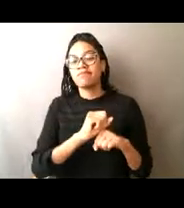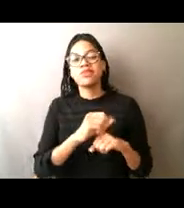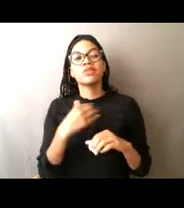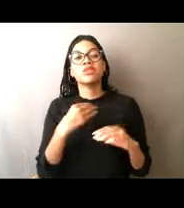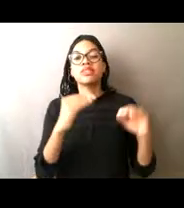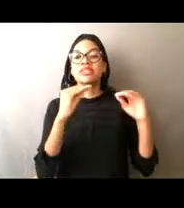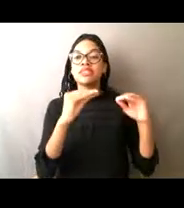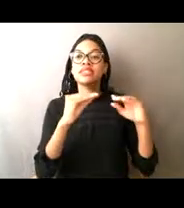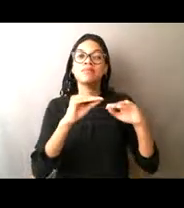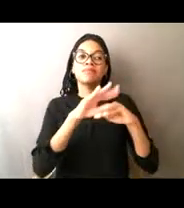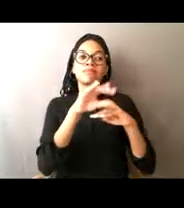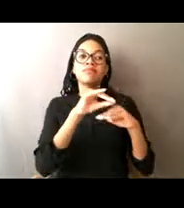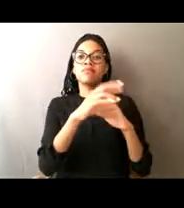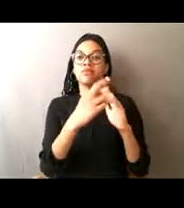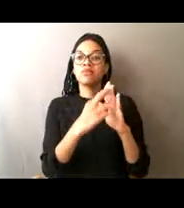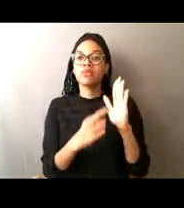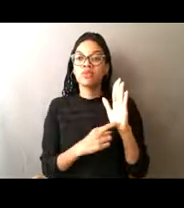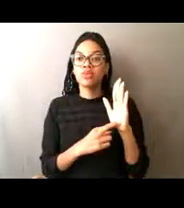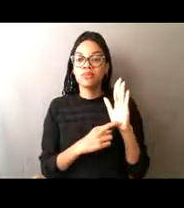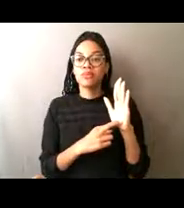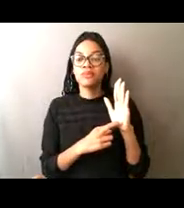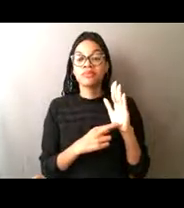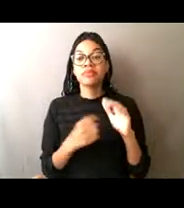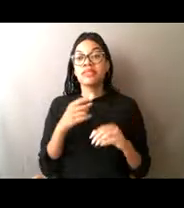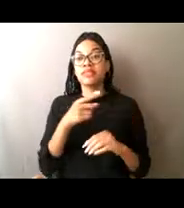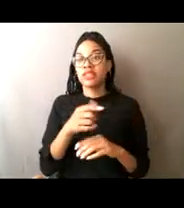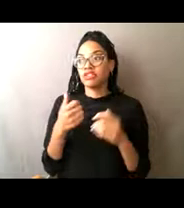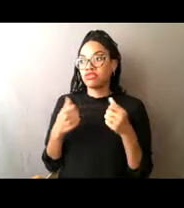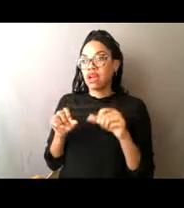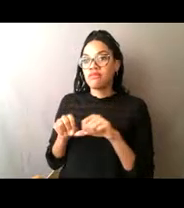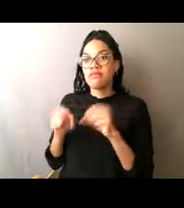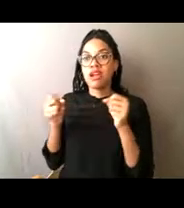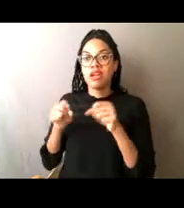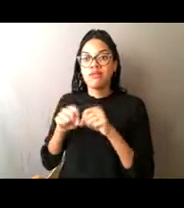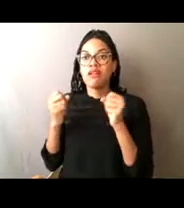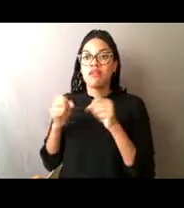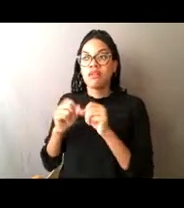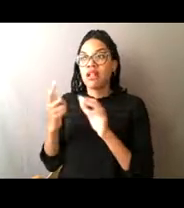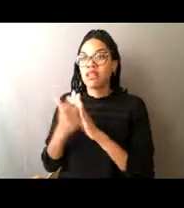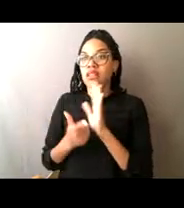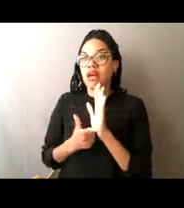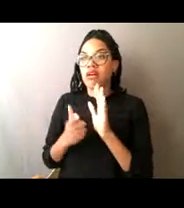you know, if they keep determining, trying to break them, and they don't want to follow the rules, then they might get a fine,